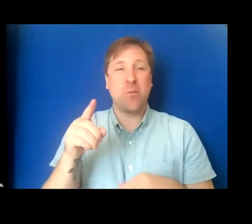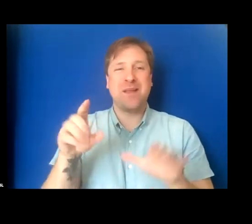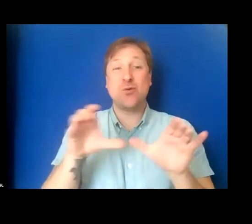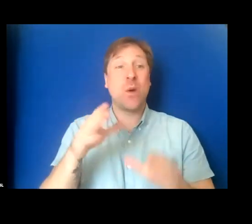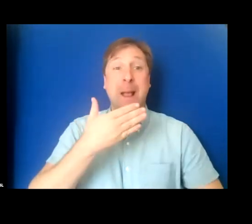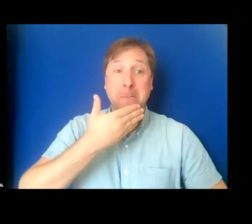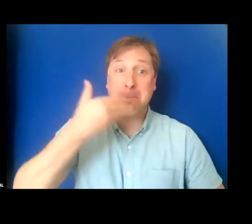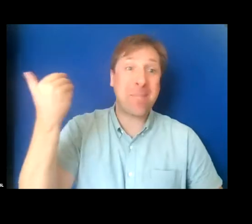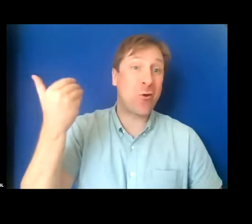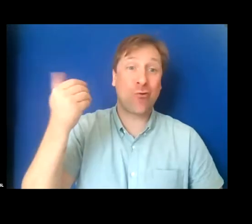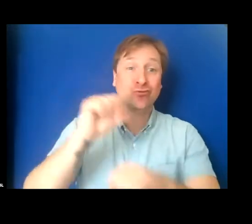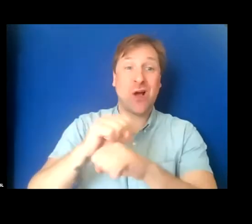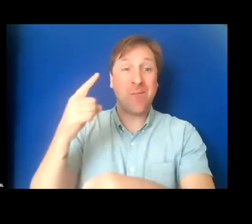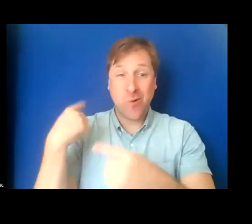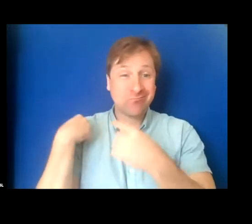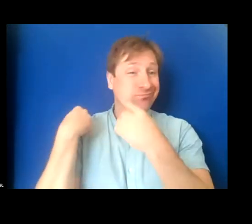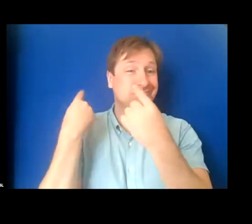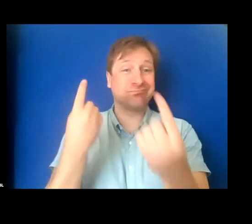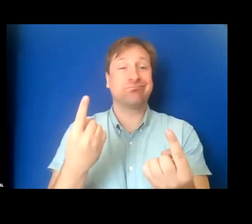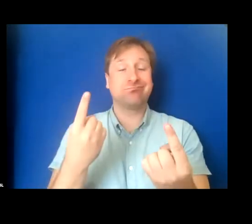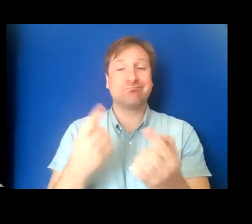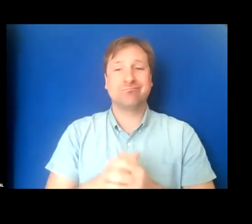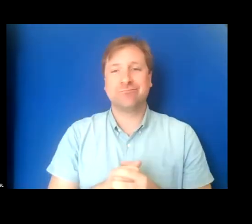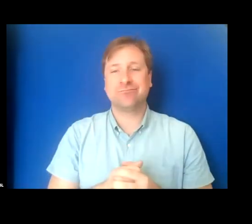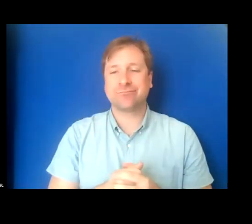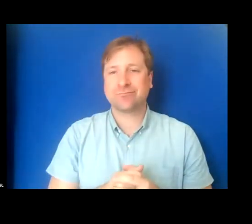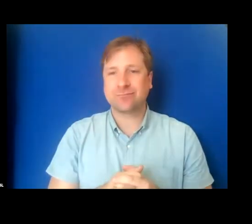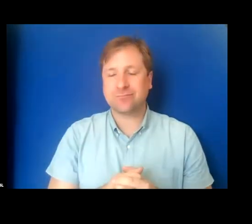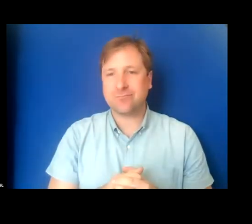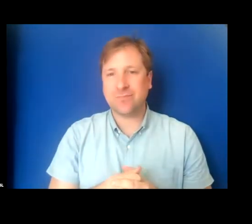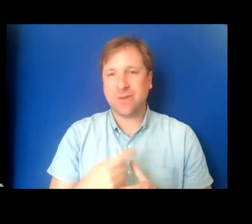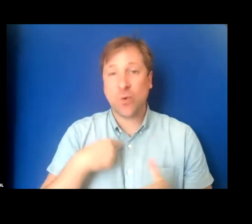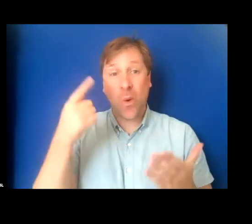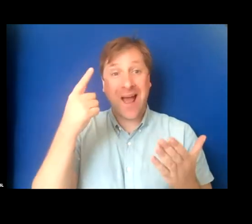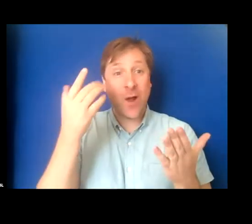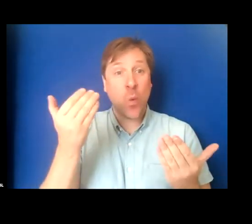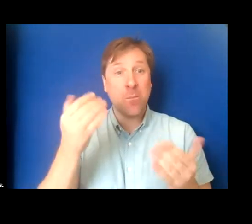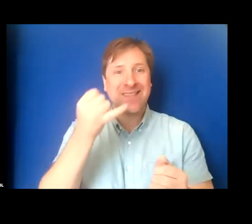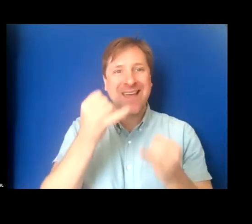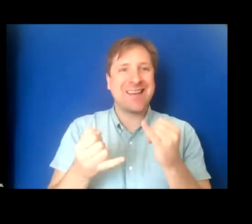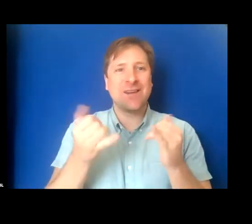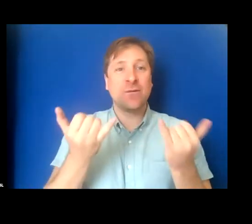and who have been doing it for a much longer time than we have. I hope by the end of our conversation we'll all see it